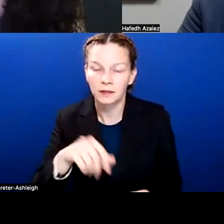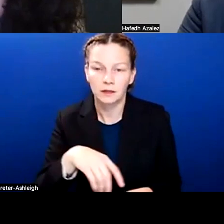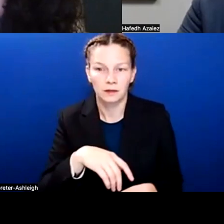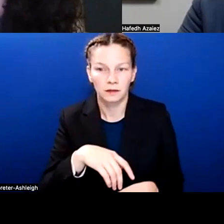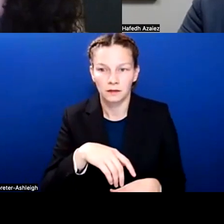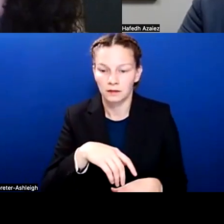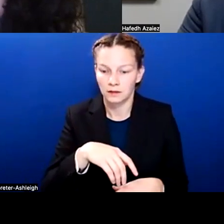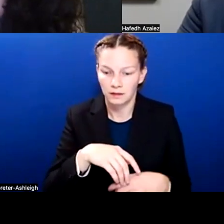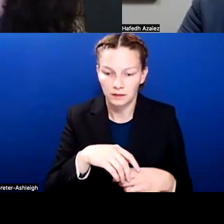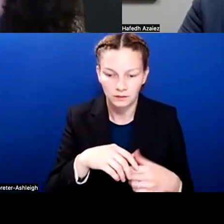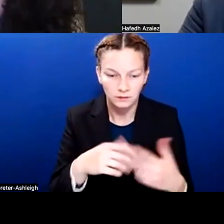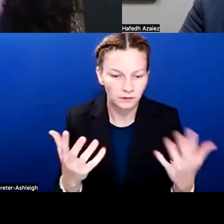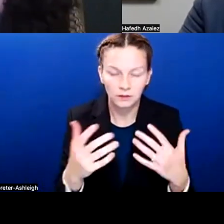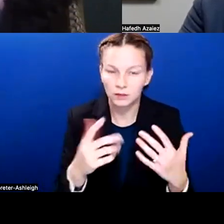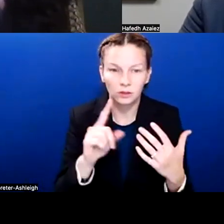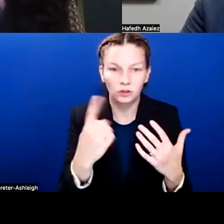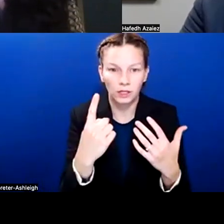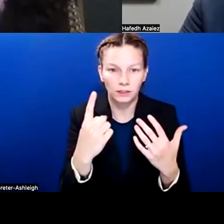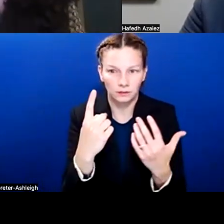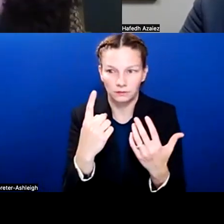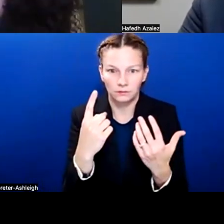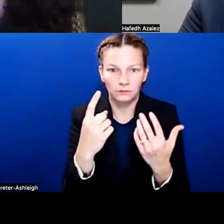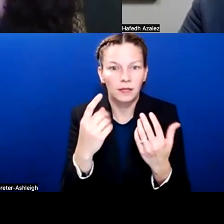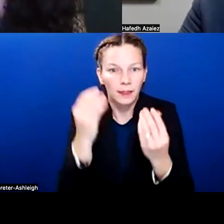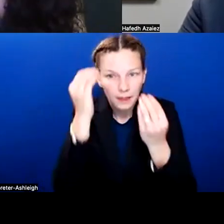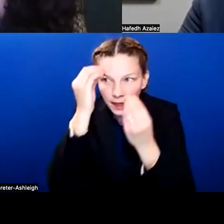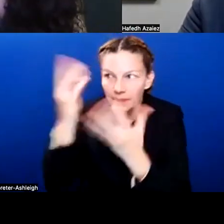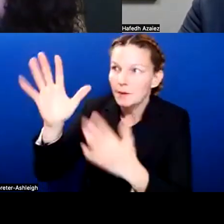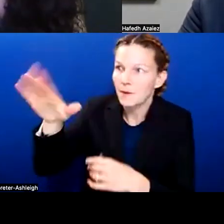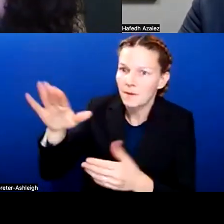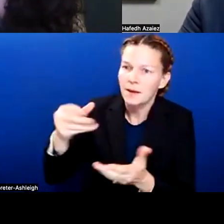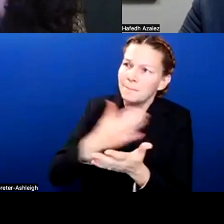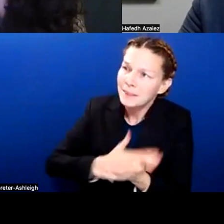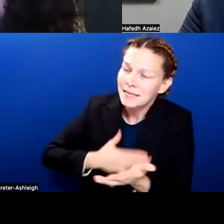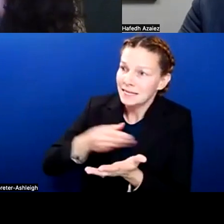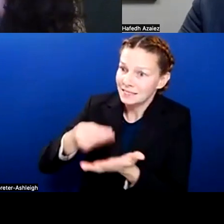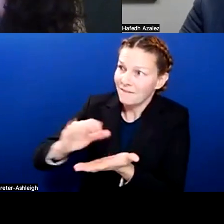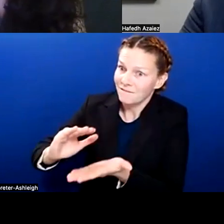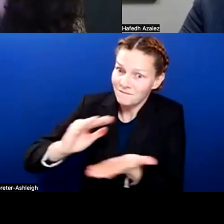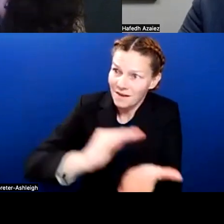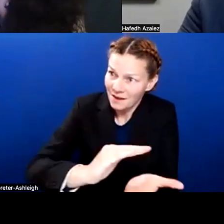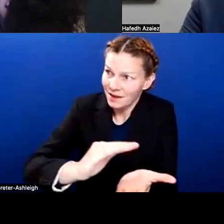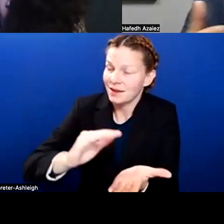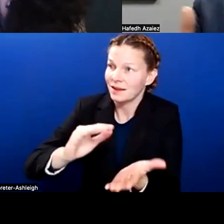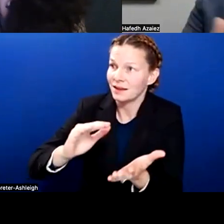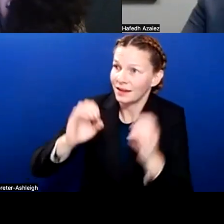just to let them know please fund public education and increase that basic allocation.